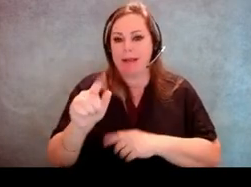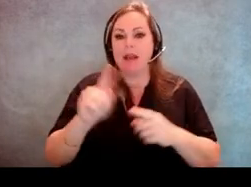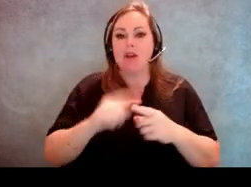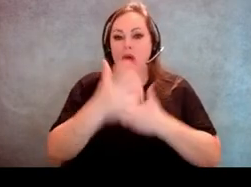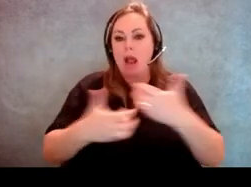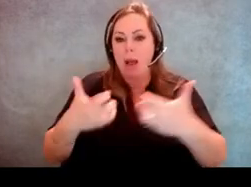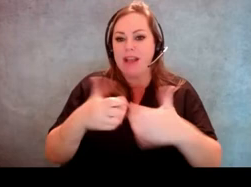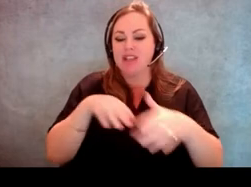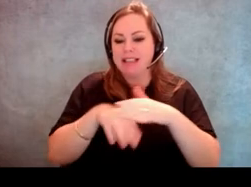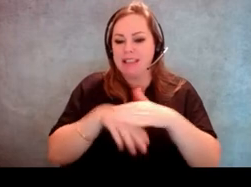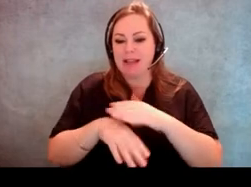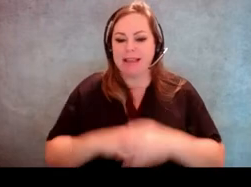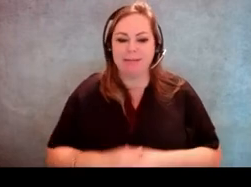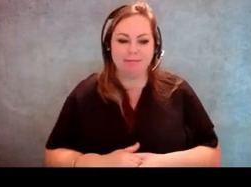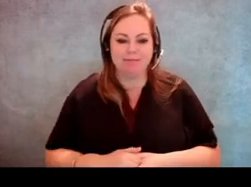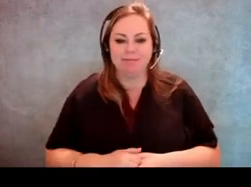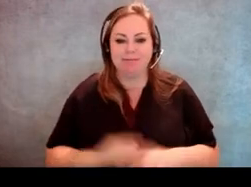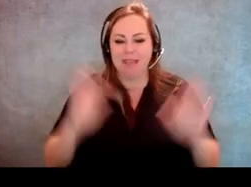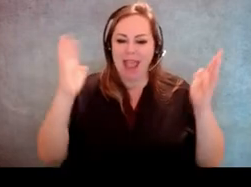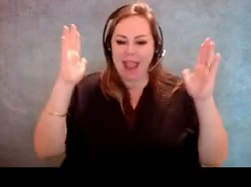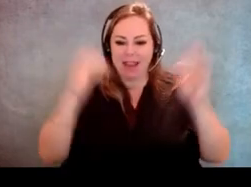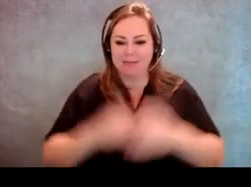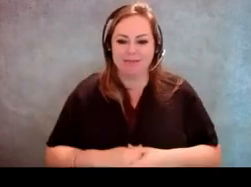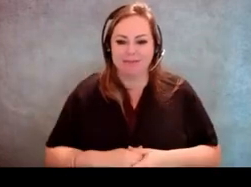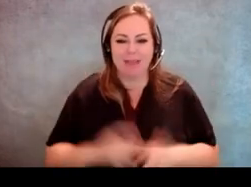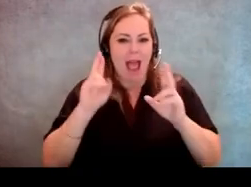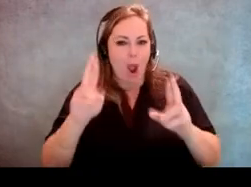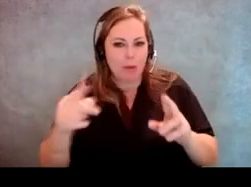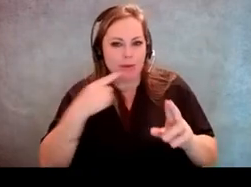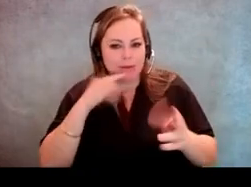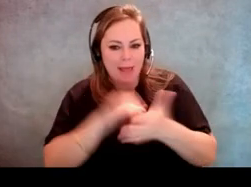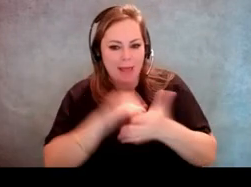and accessibility, Molly. [Molly Broadway] Yay. I was hoping you'd ask.